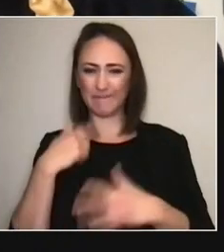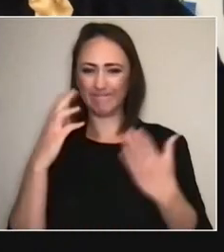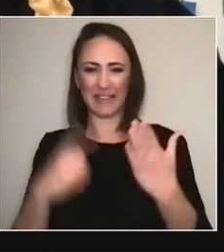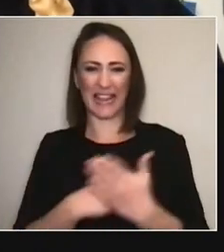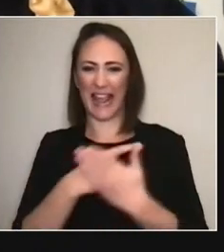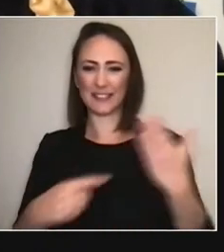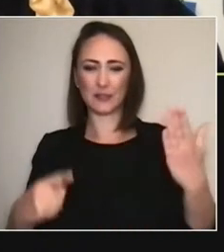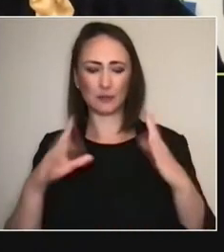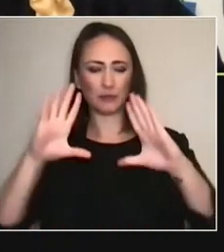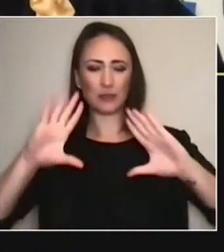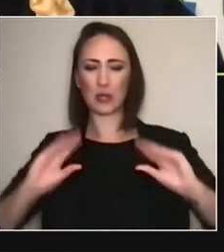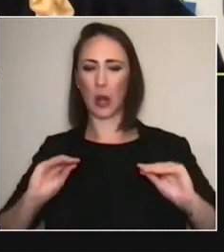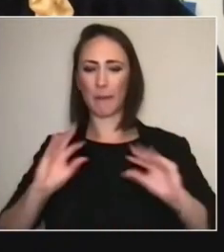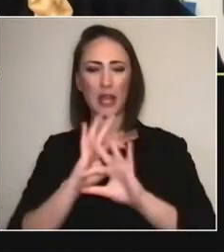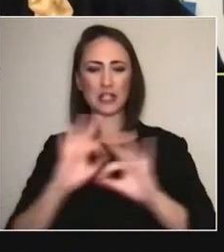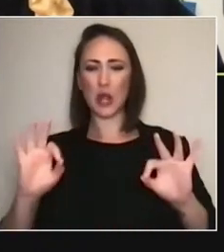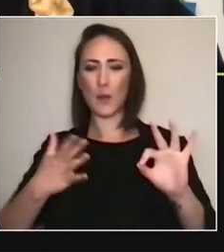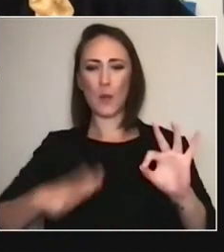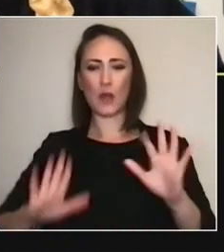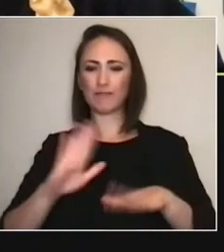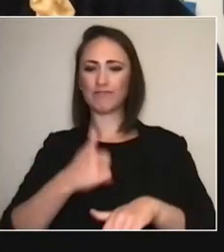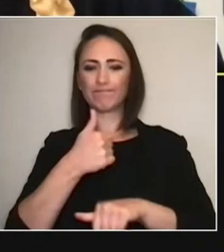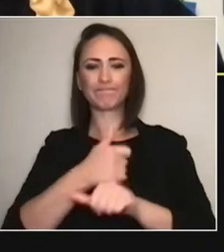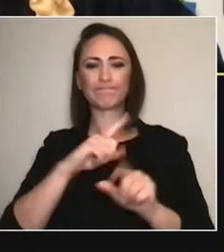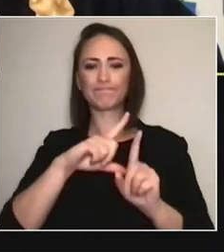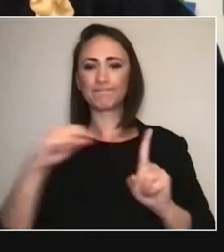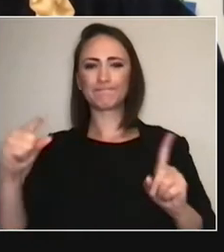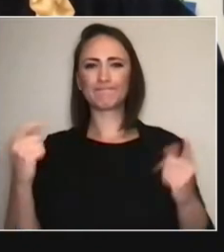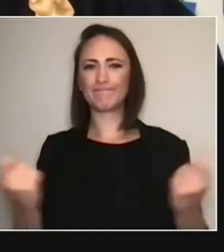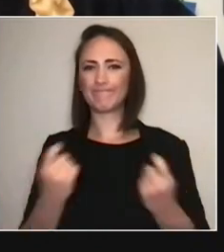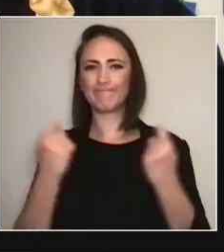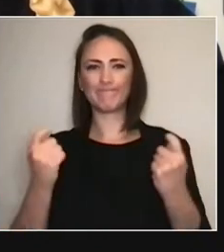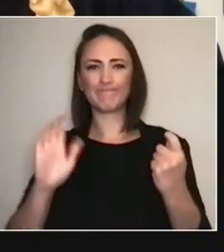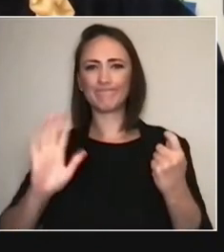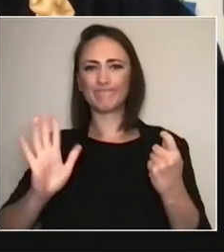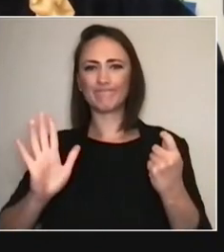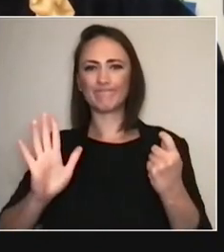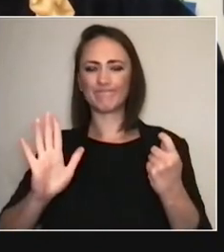'with this work and see where it will evolve differently.'